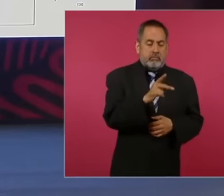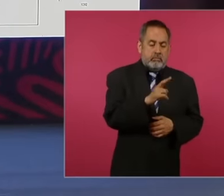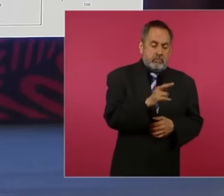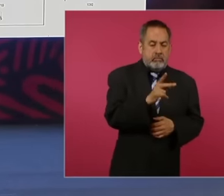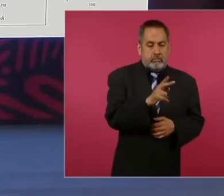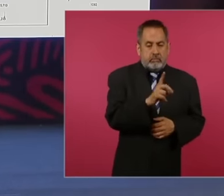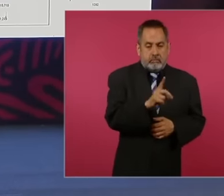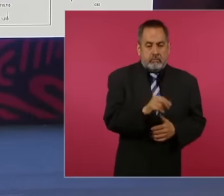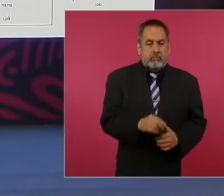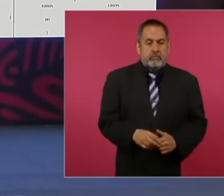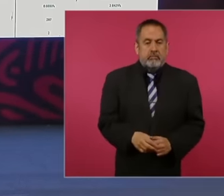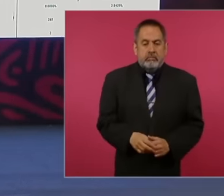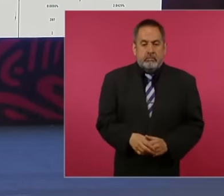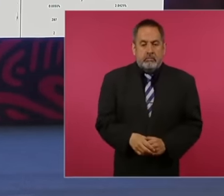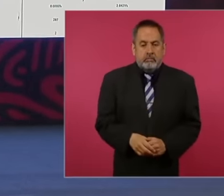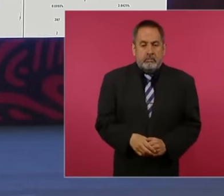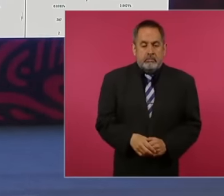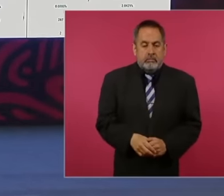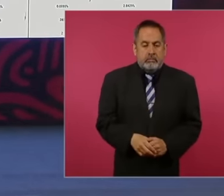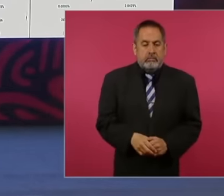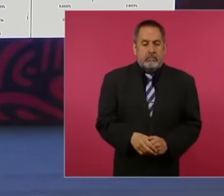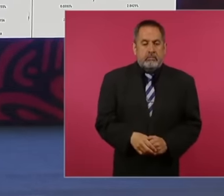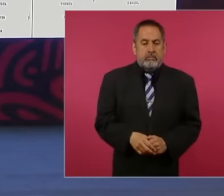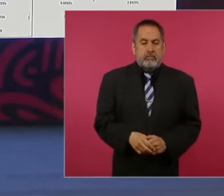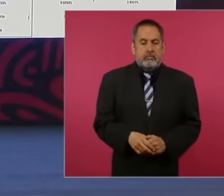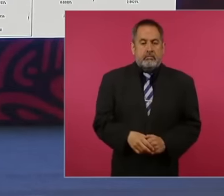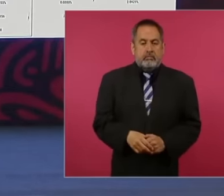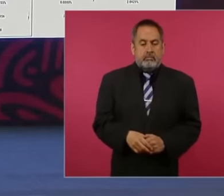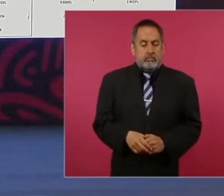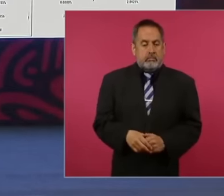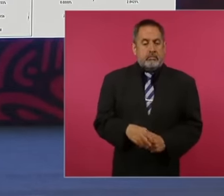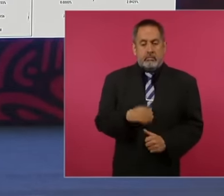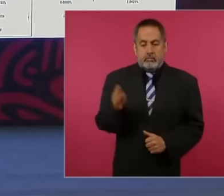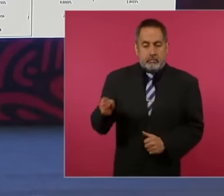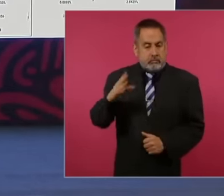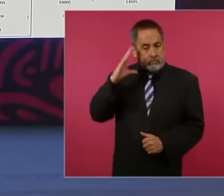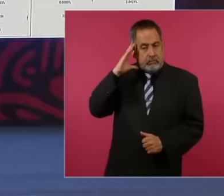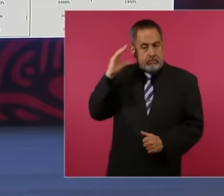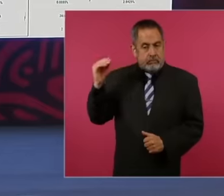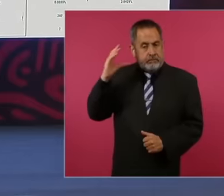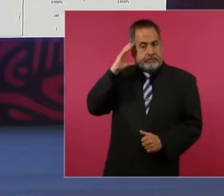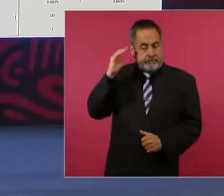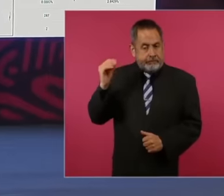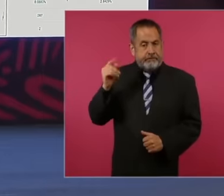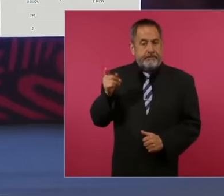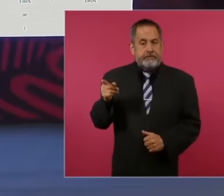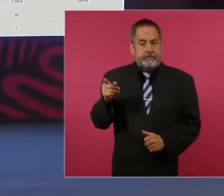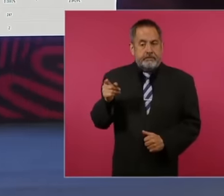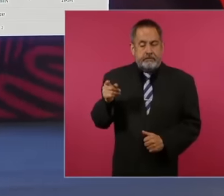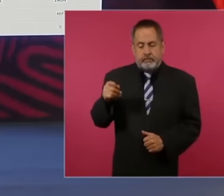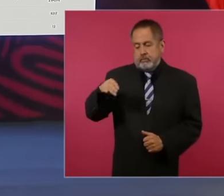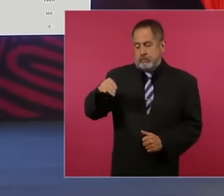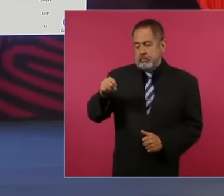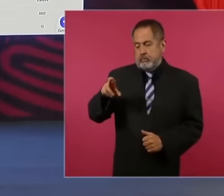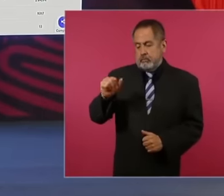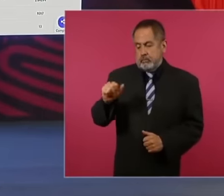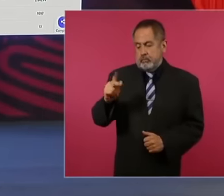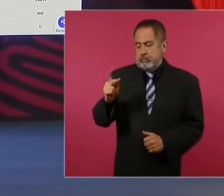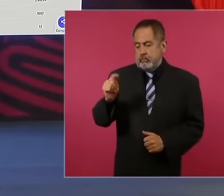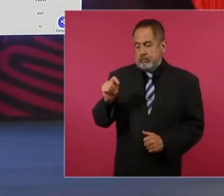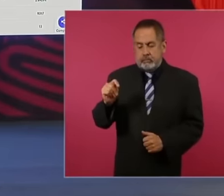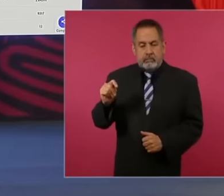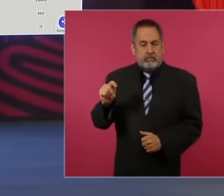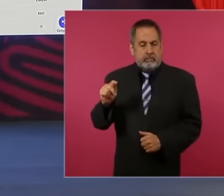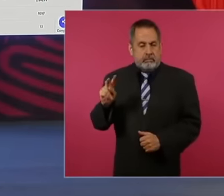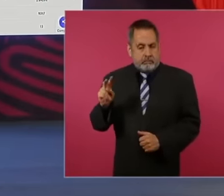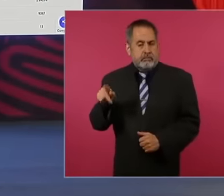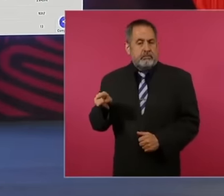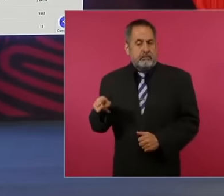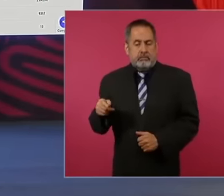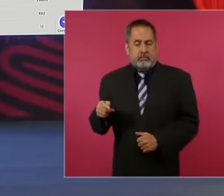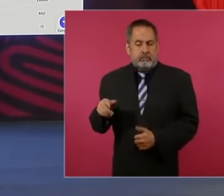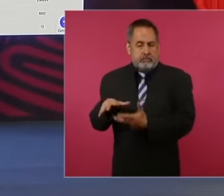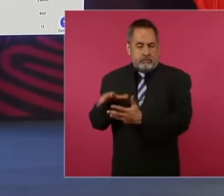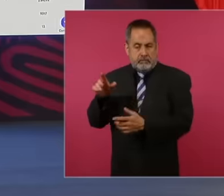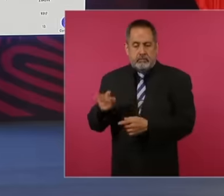forward in the case of Colima morena Pet green for the majority first minority pan pri